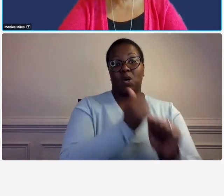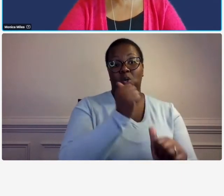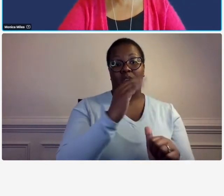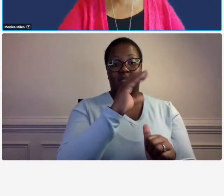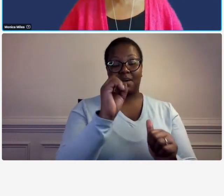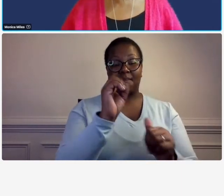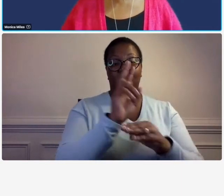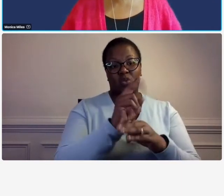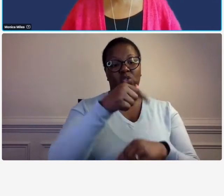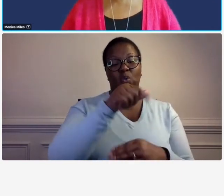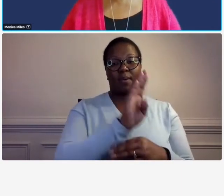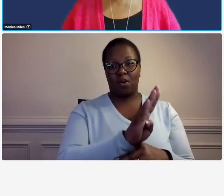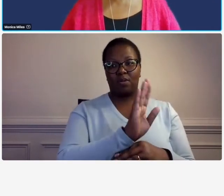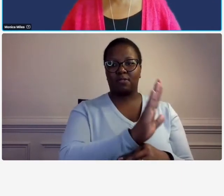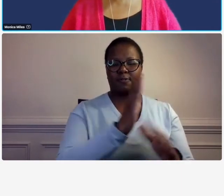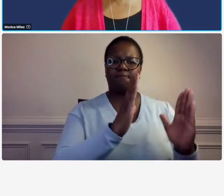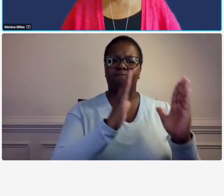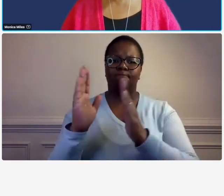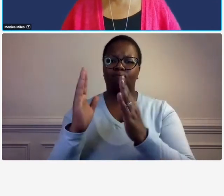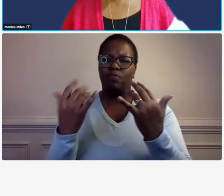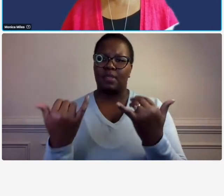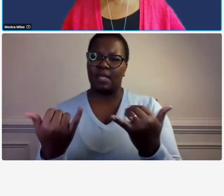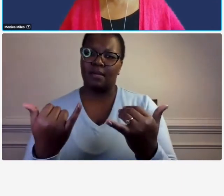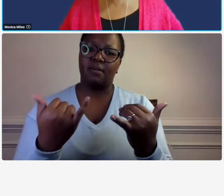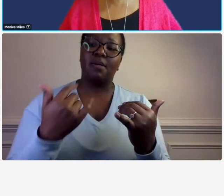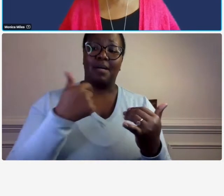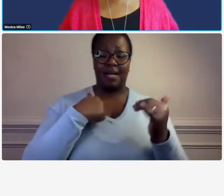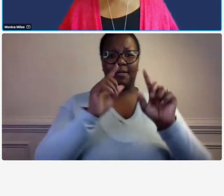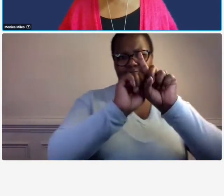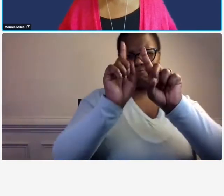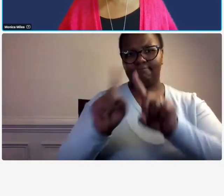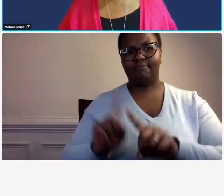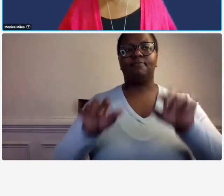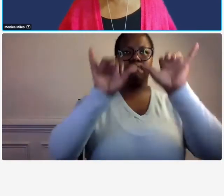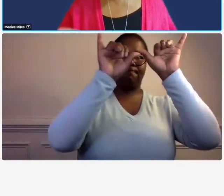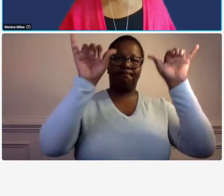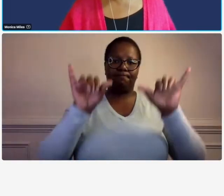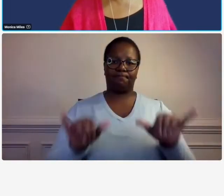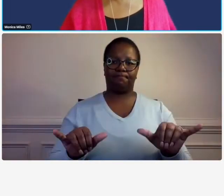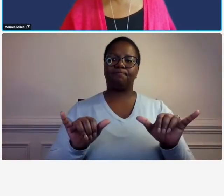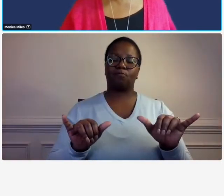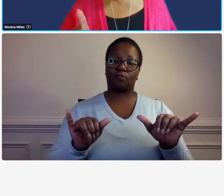so there are a variety of of um of systems out there and um actually all of those systems even